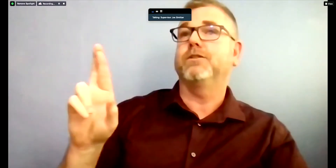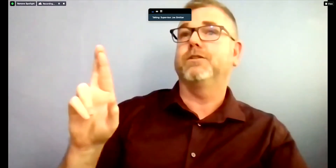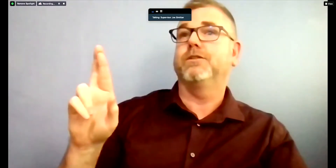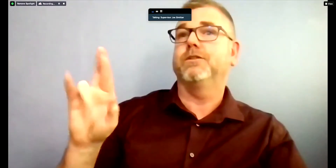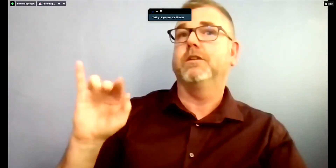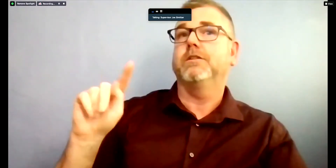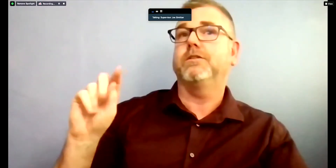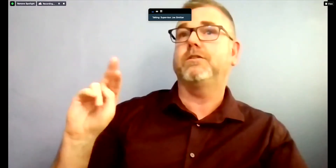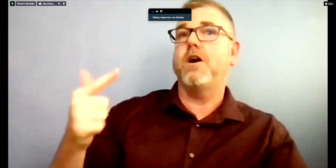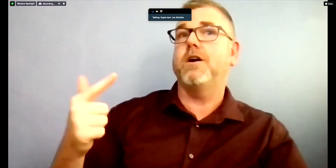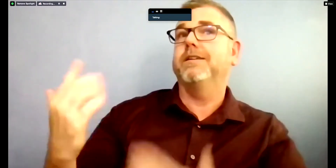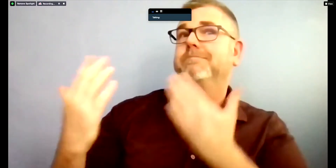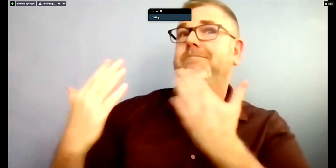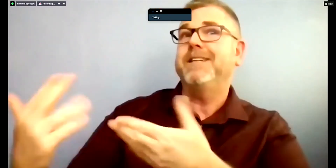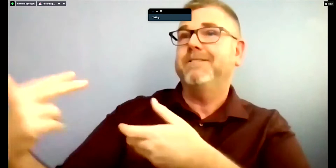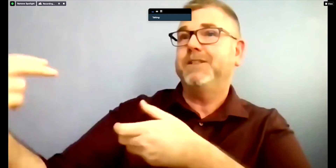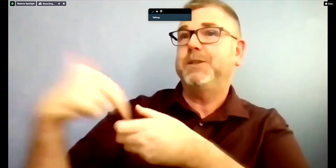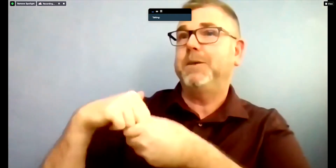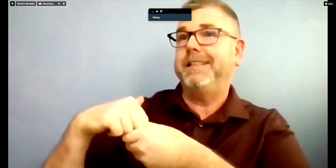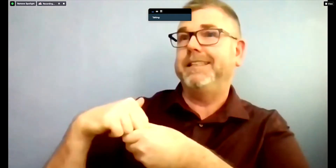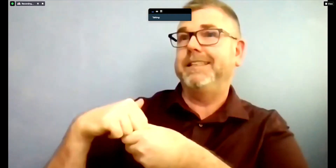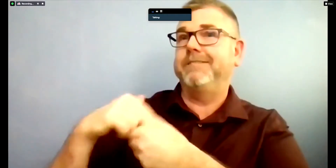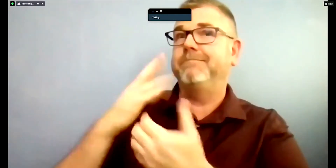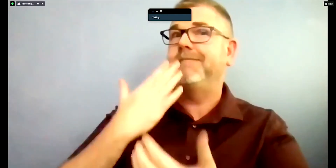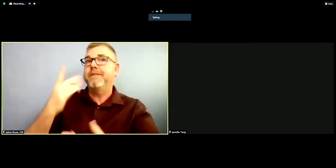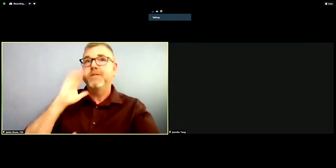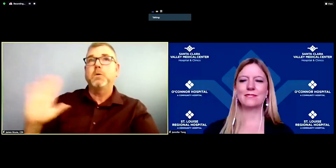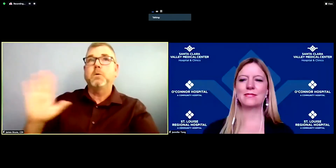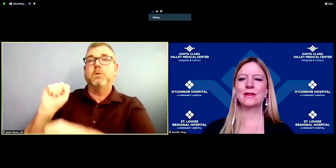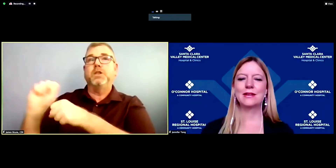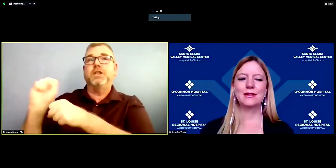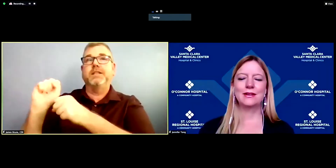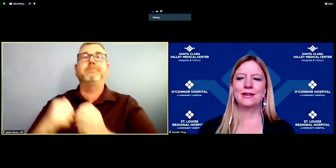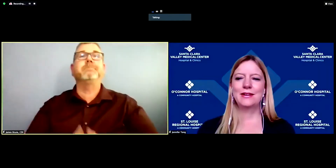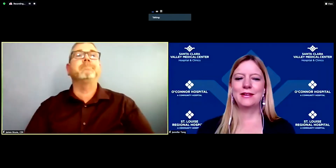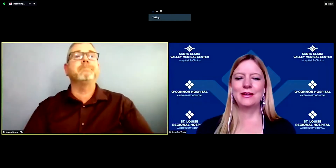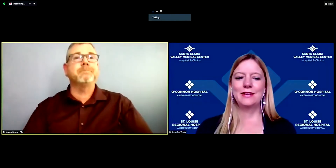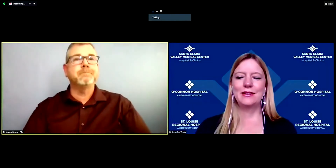Dr. Jennifer Tong: